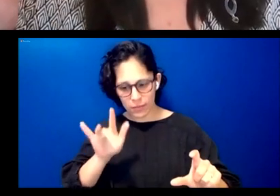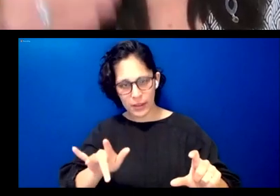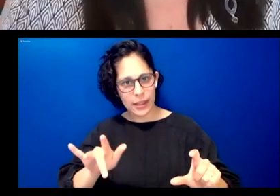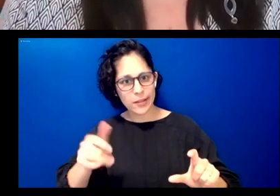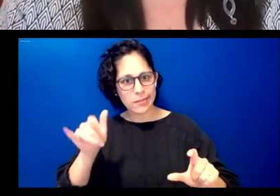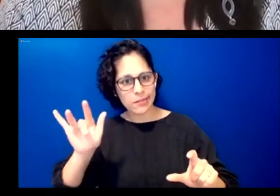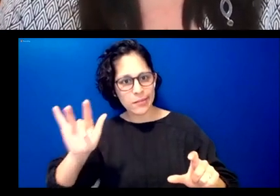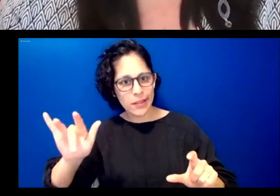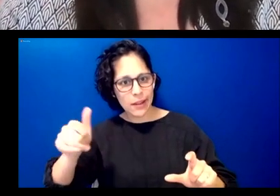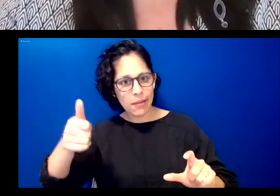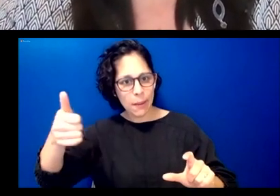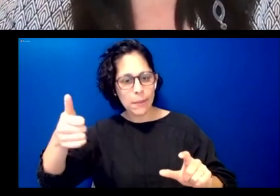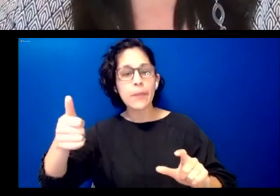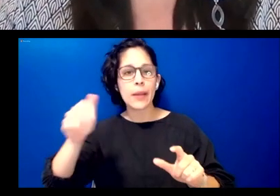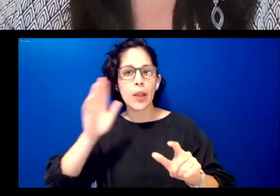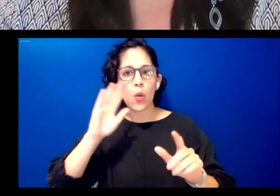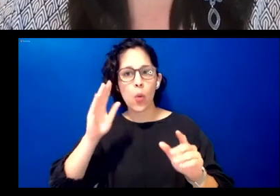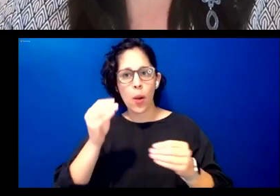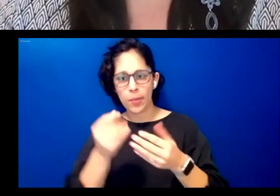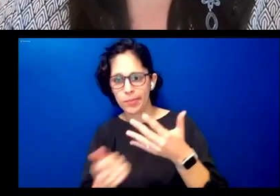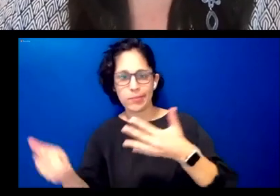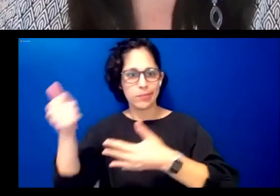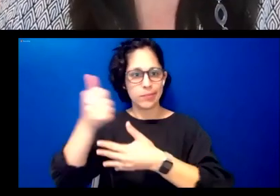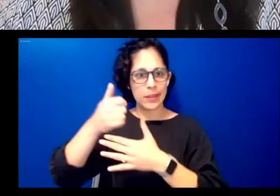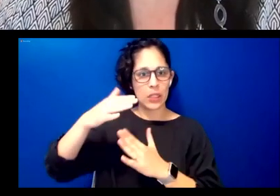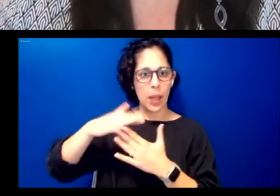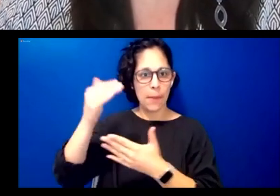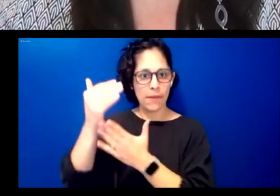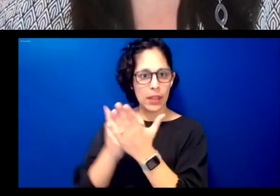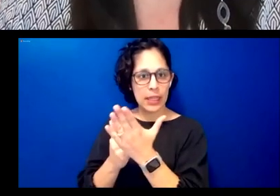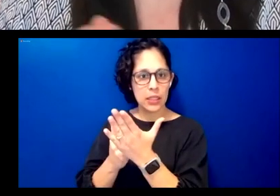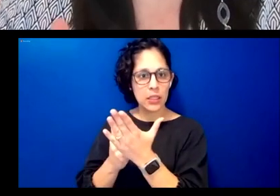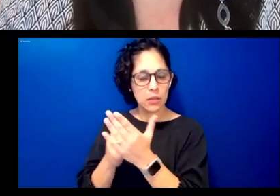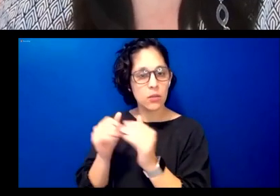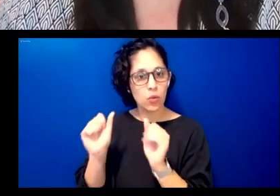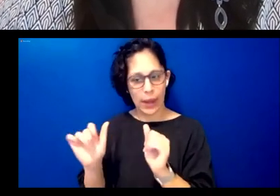the top of the list so if there's a really great question that you want to make sure